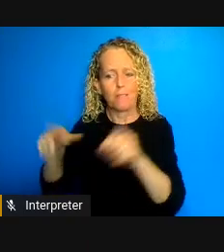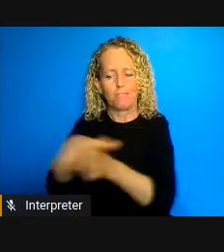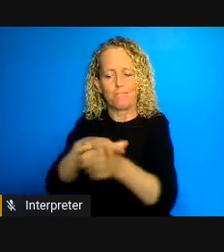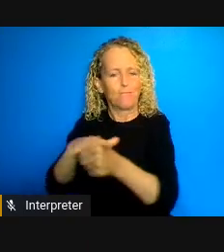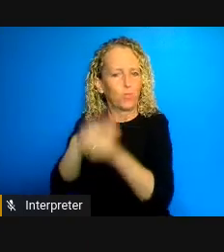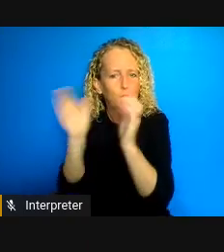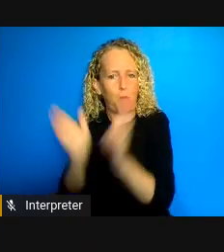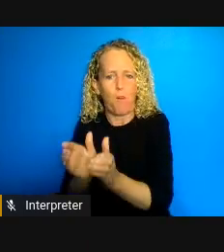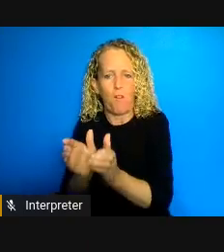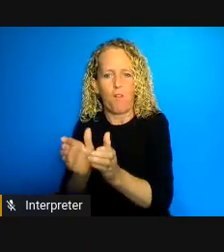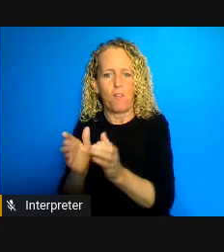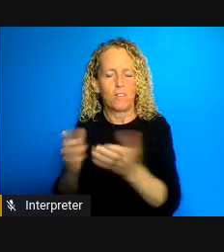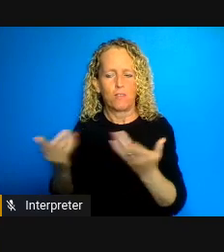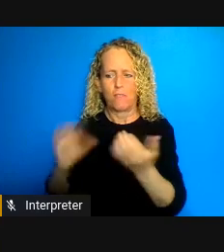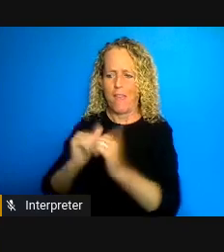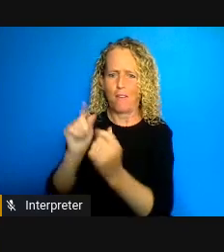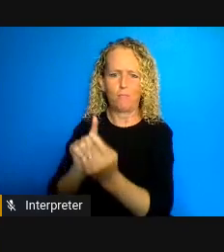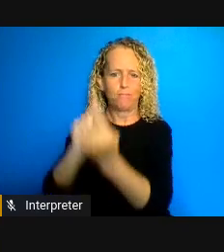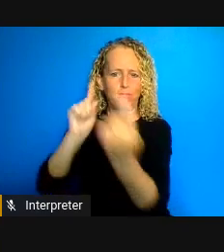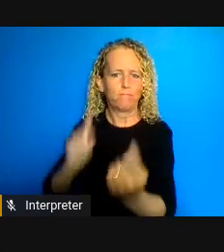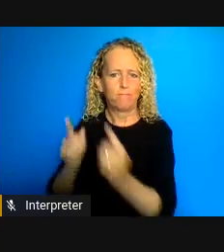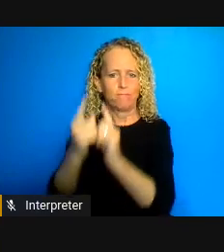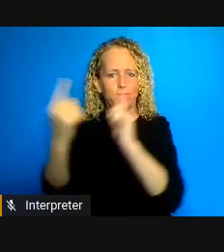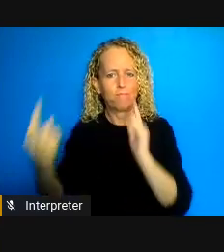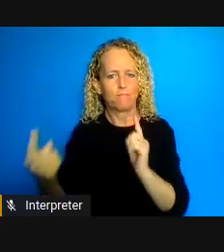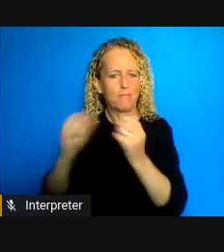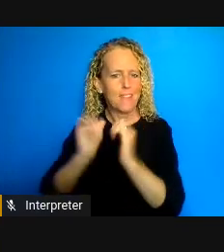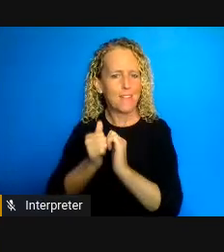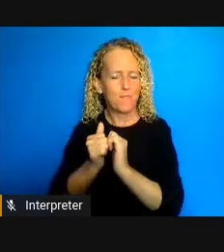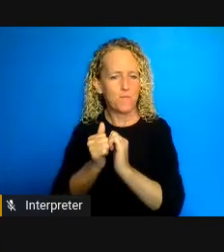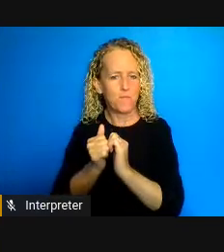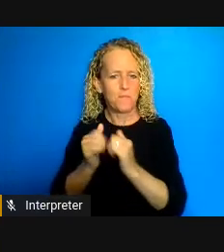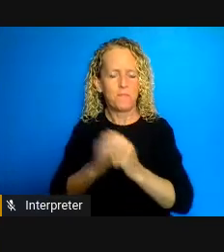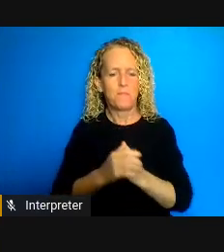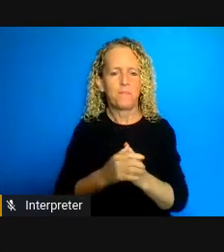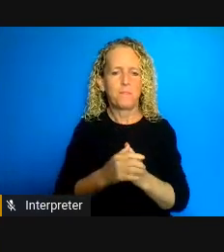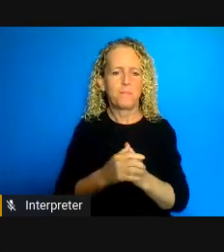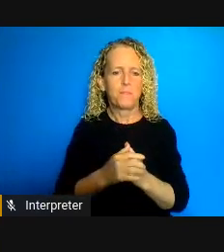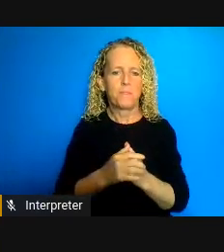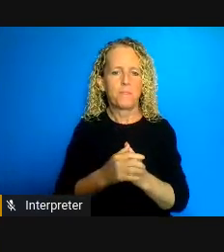people someone in that group is likely to have those underlying health